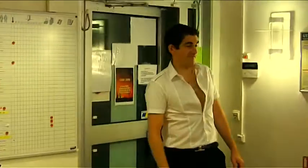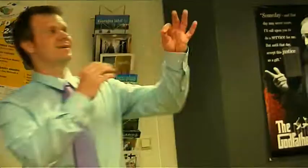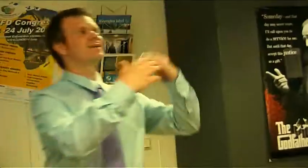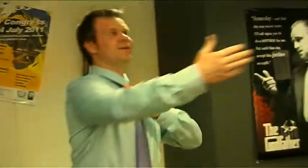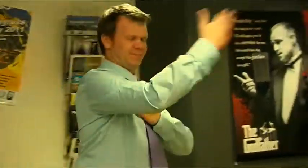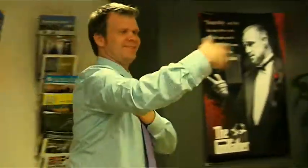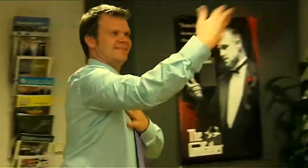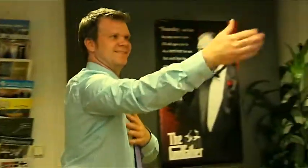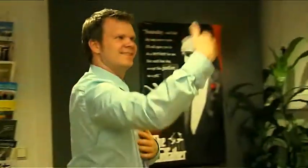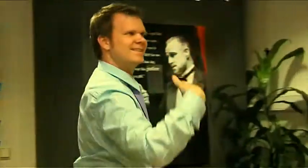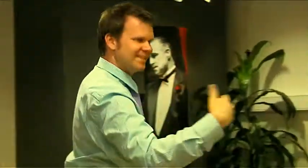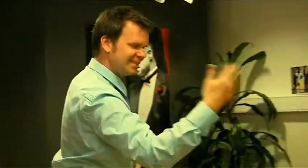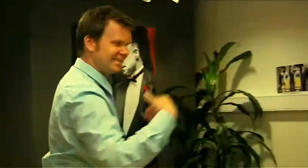Come!